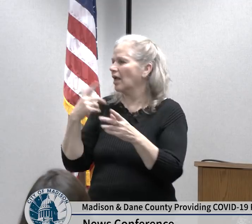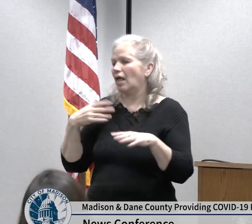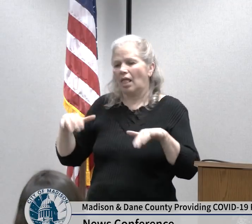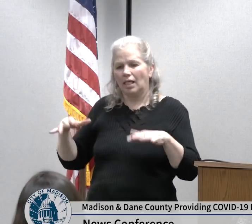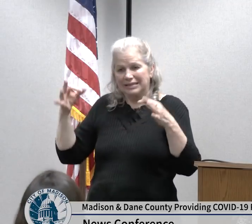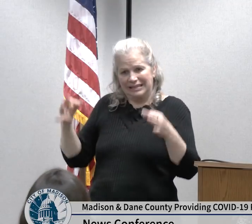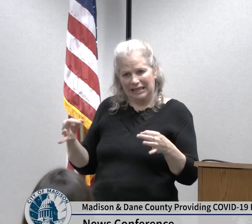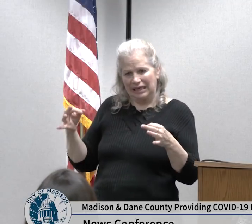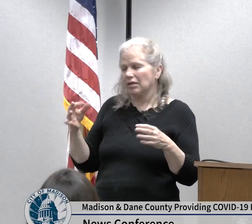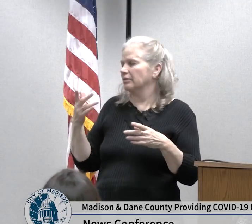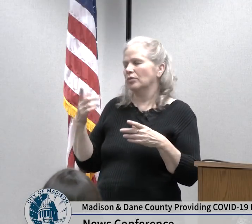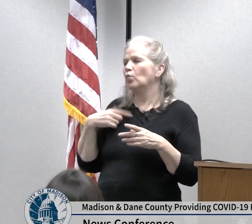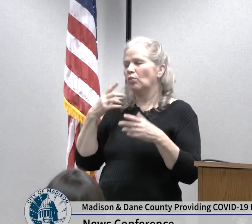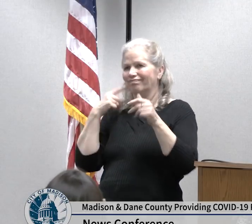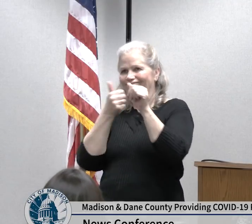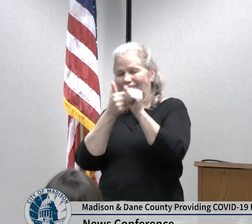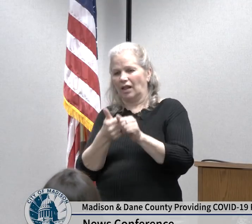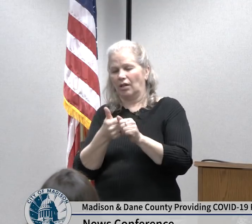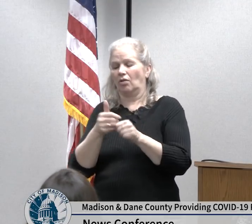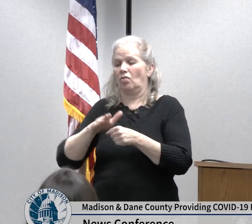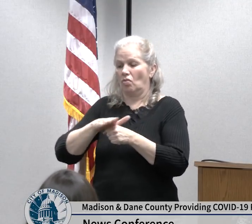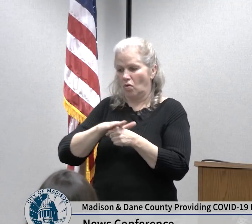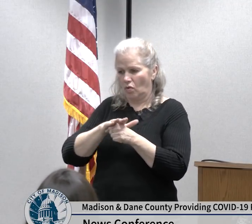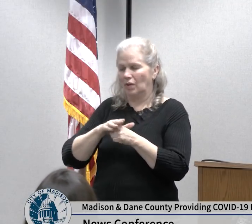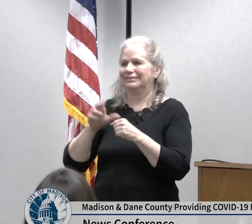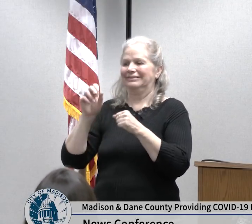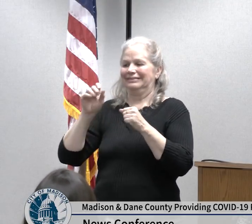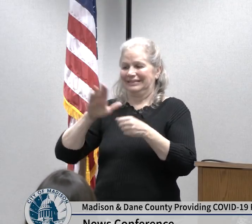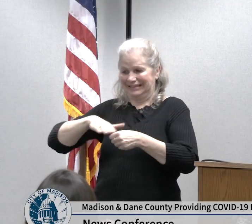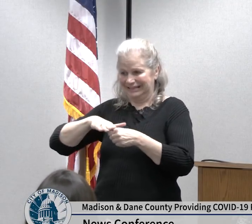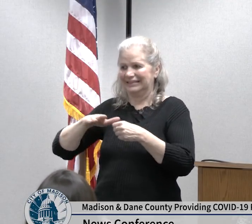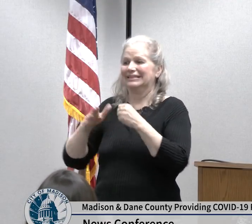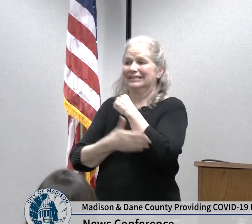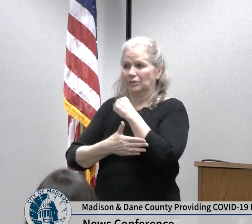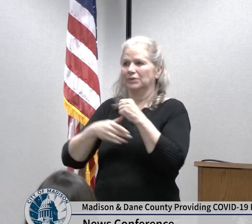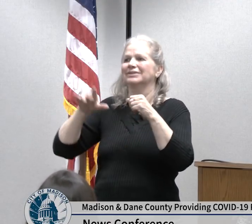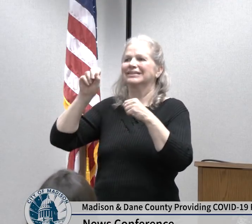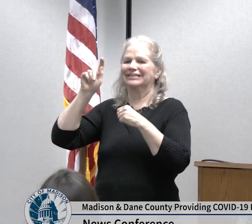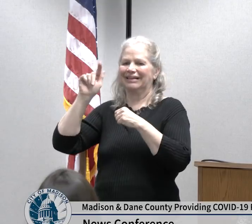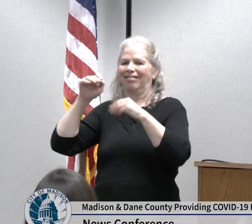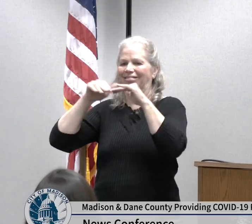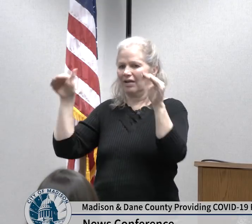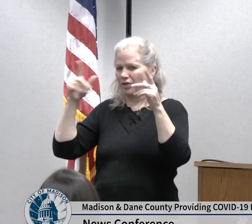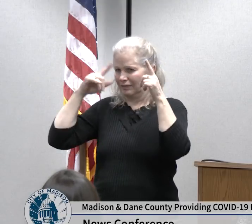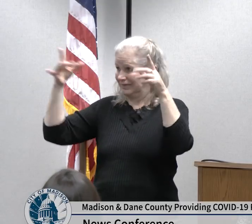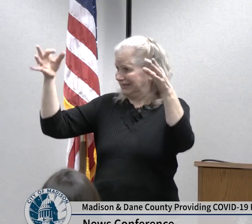officials based on CDC guidance as well as the scope of the outbreak if you are